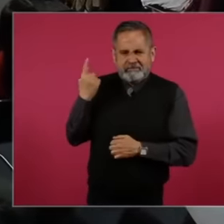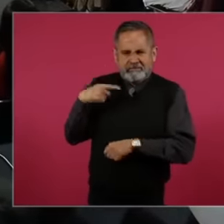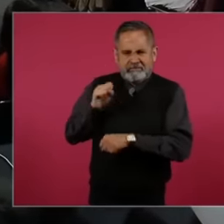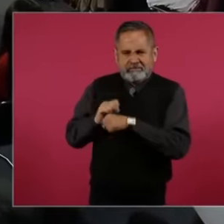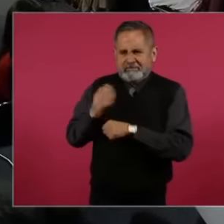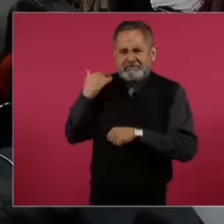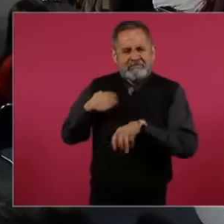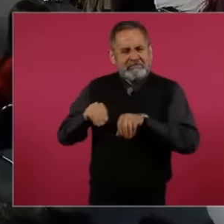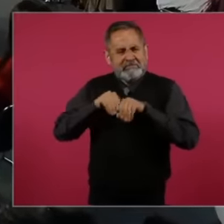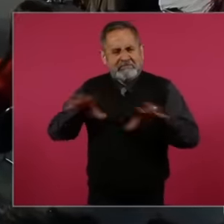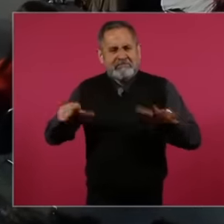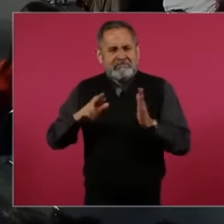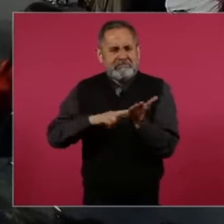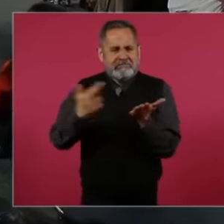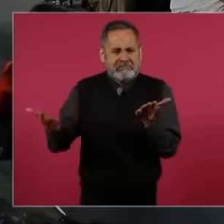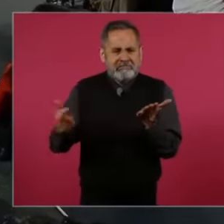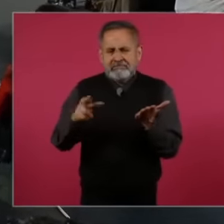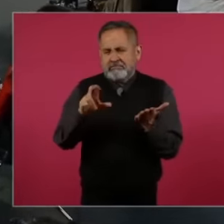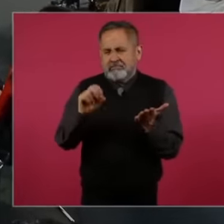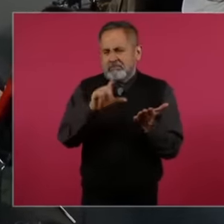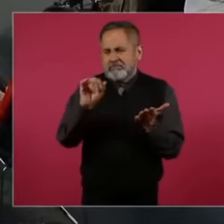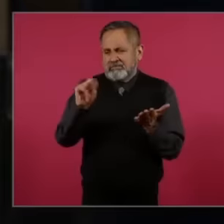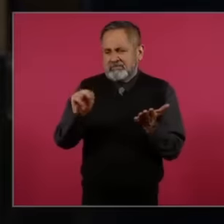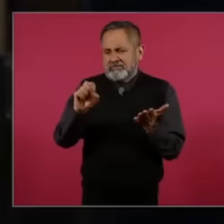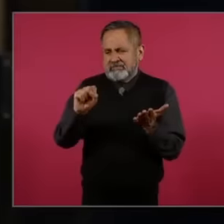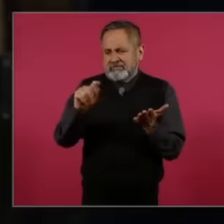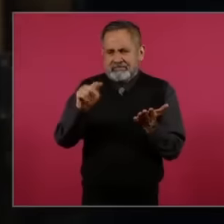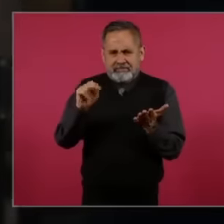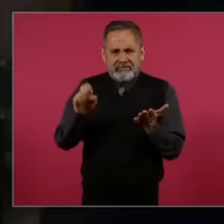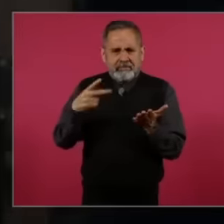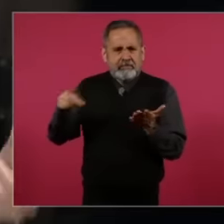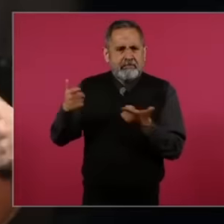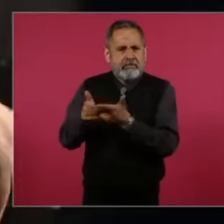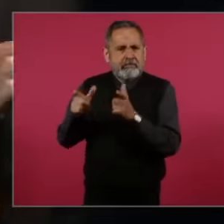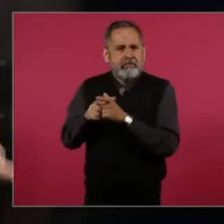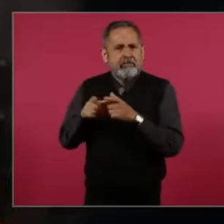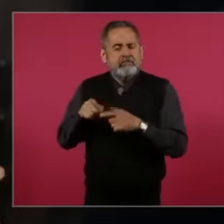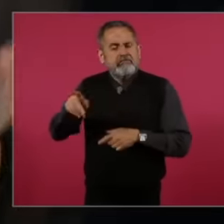Rolling Stones magazine, well, people around him that he plans to send,